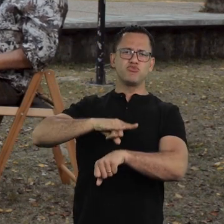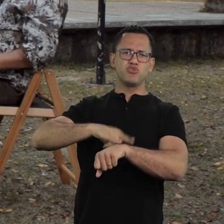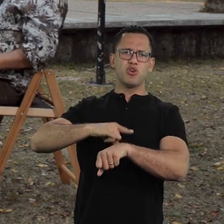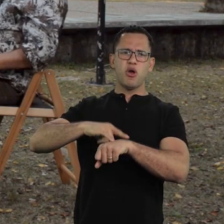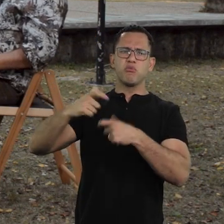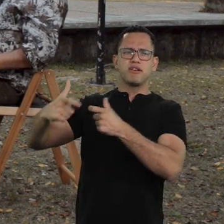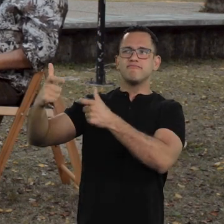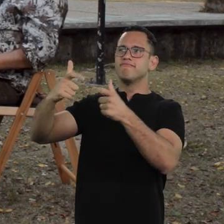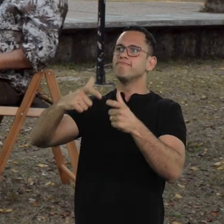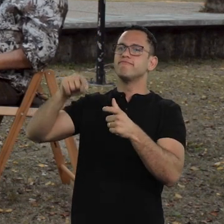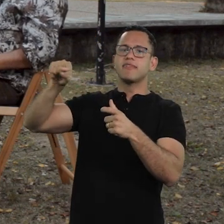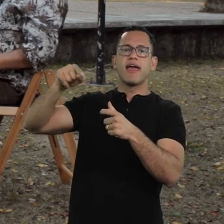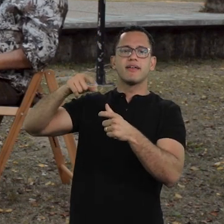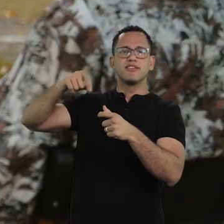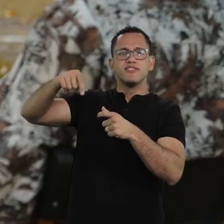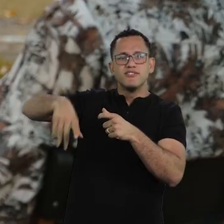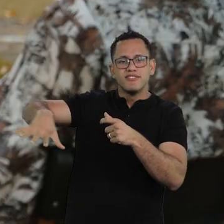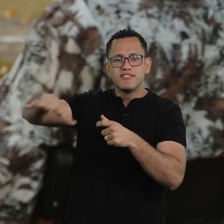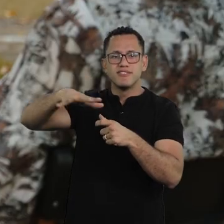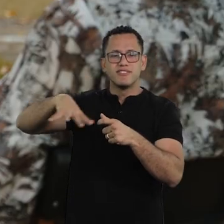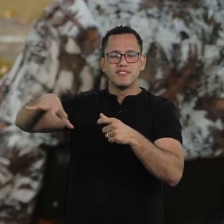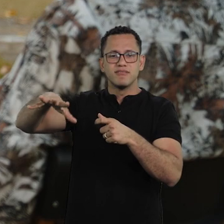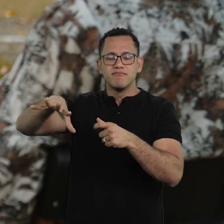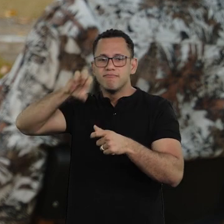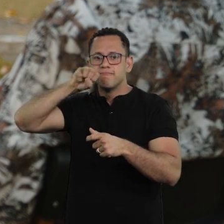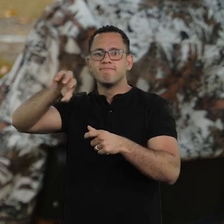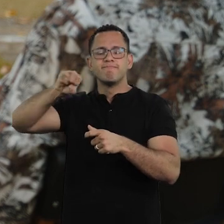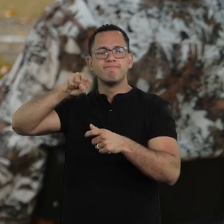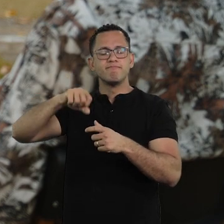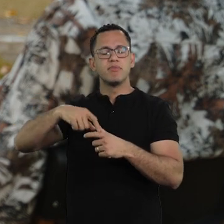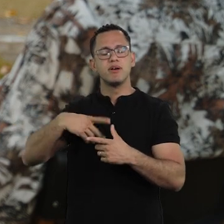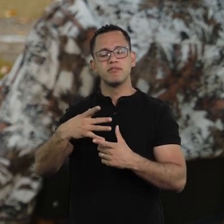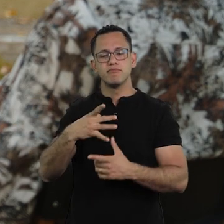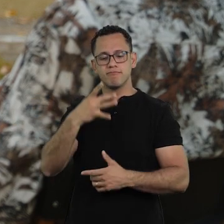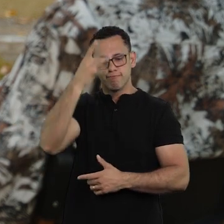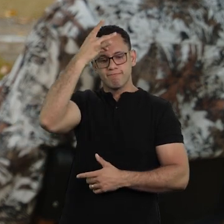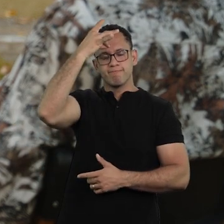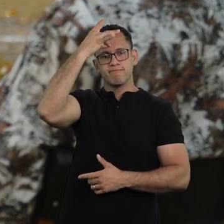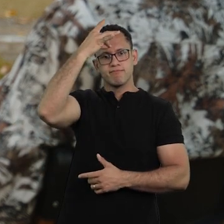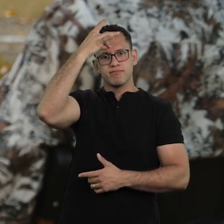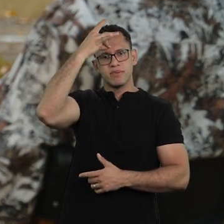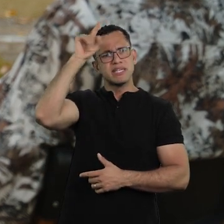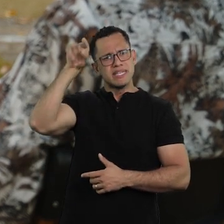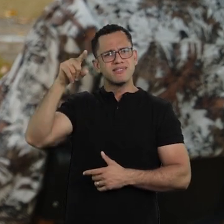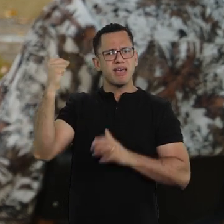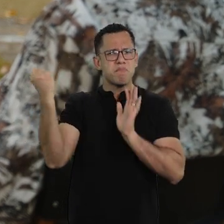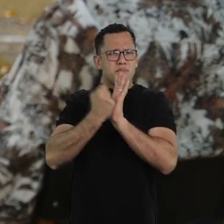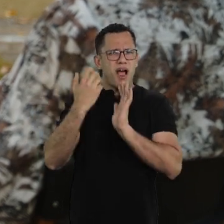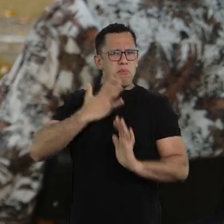I fully agree with you, there is a kind of guarantee from the past, but it is also a testimonial,